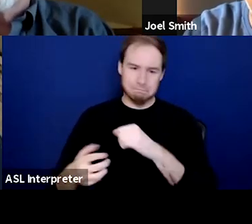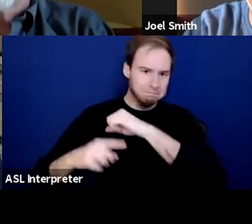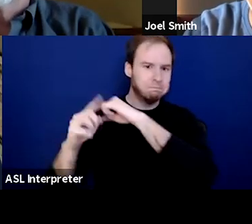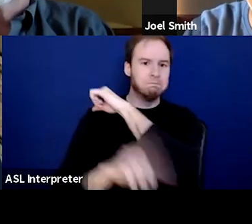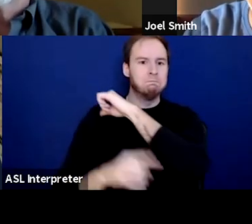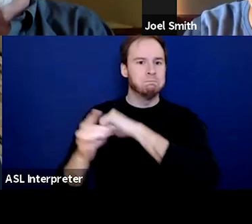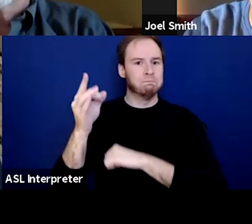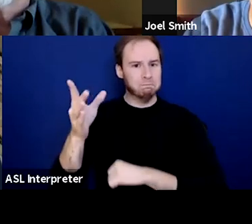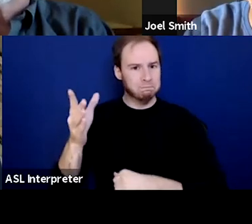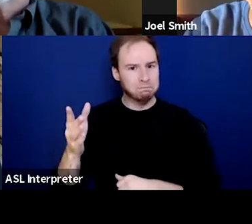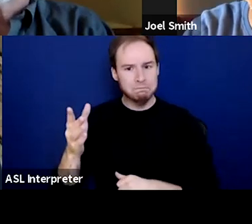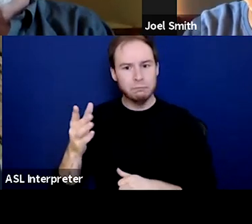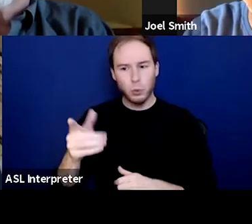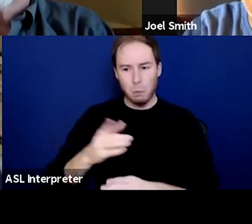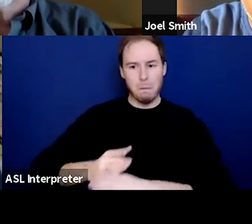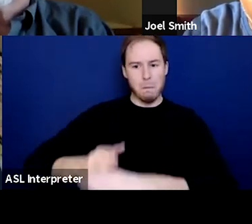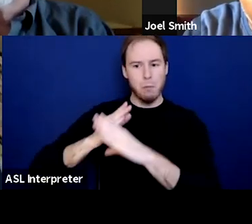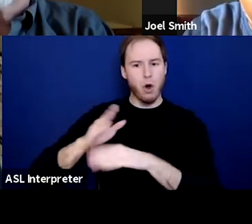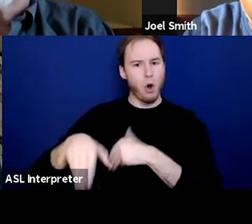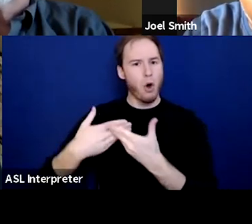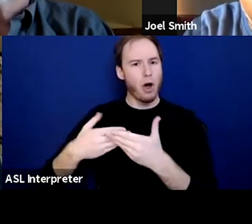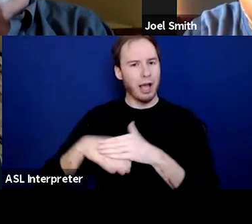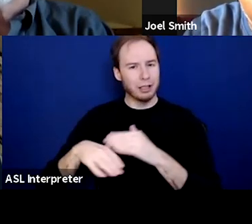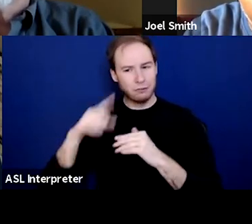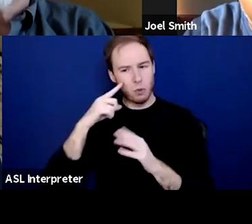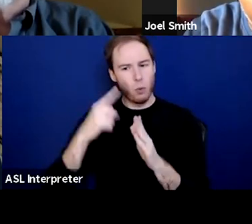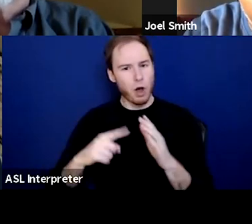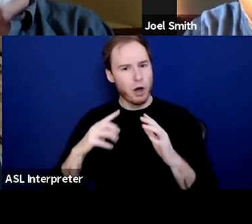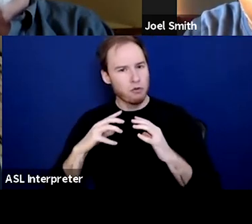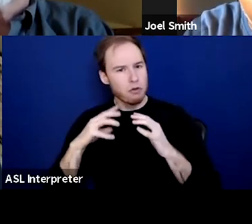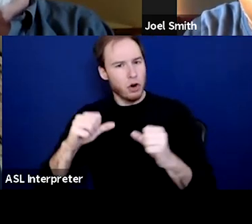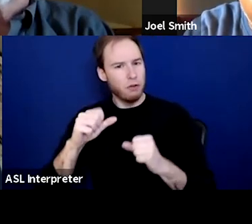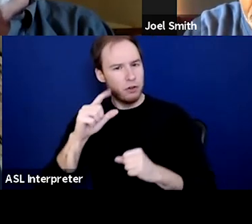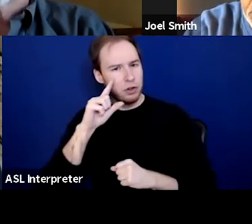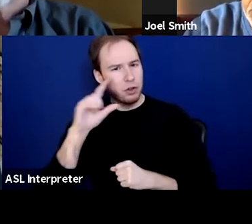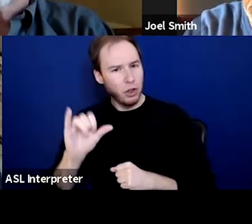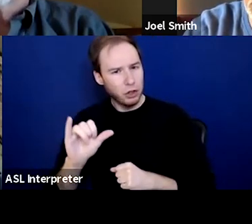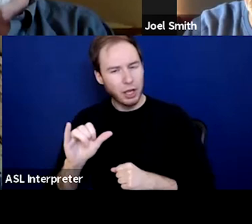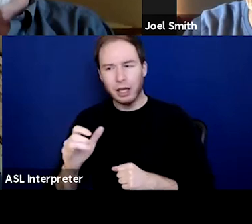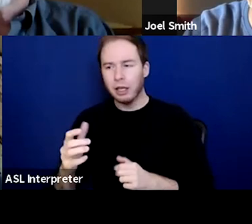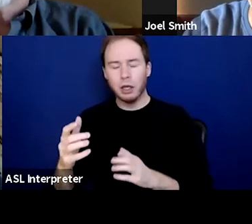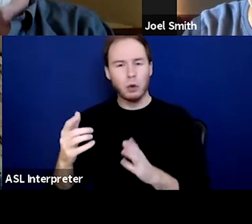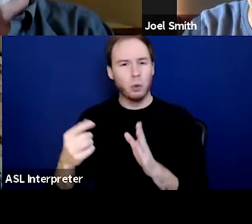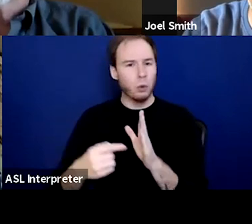to the things that help us recover beyond just our substance use, right?